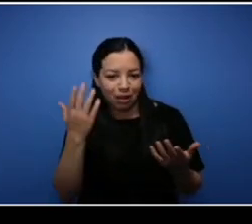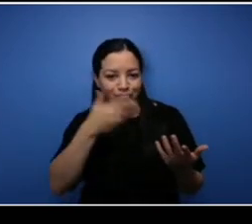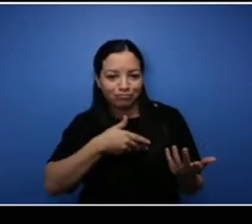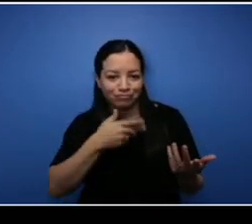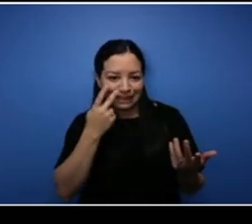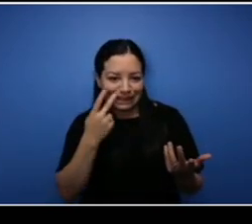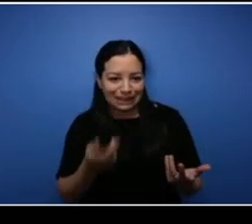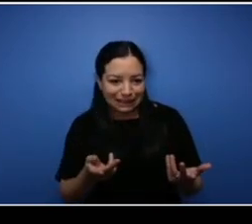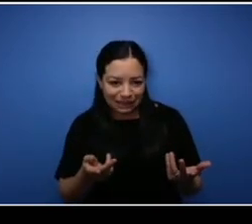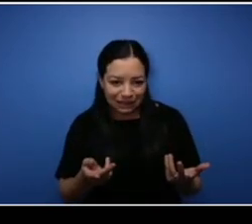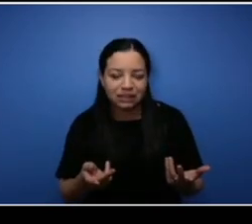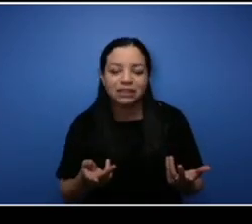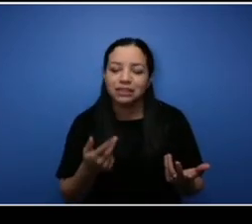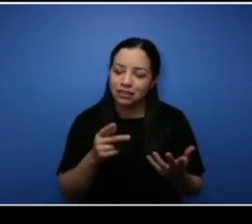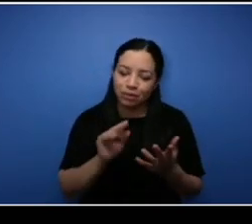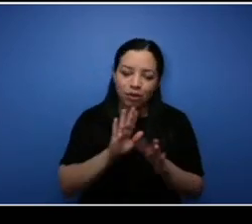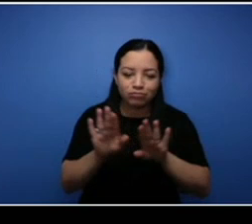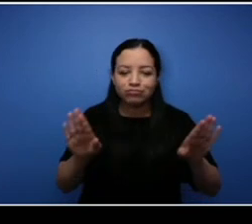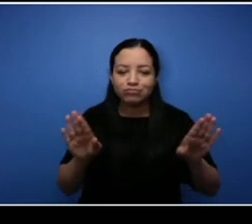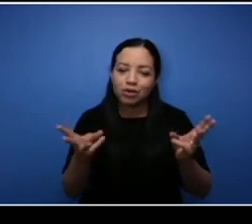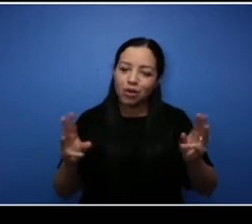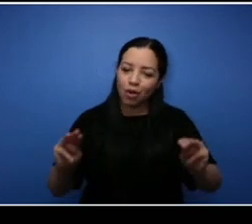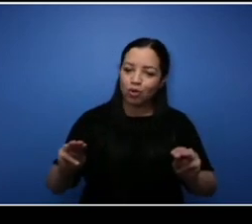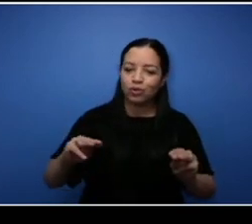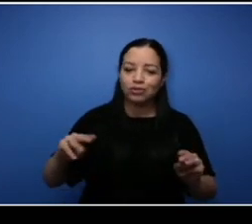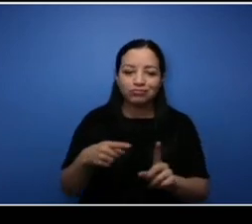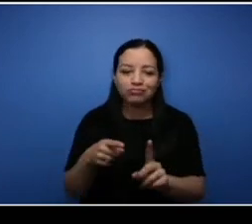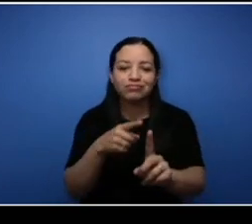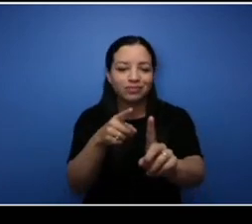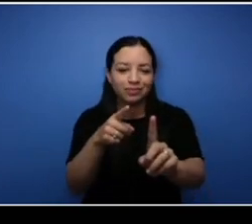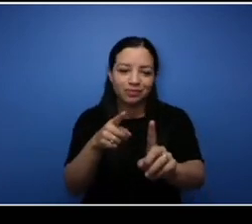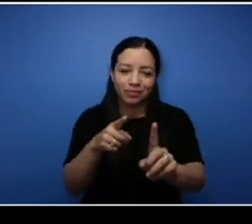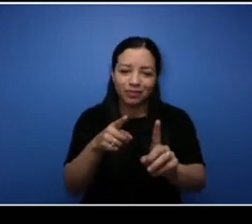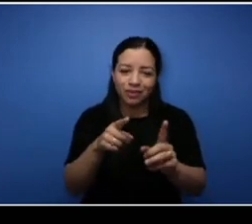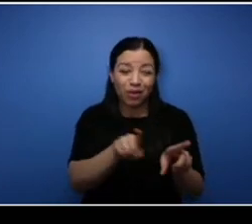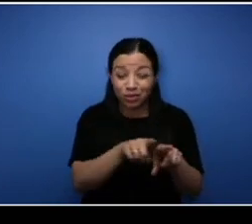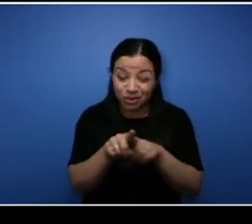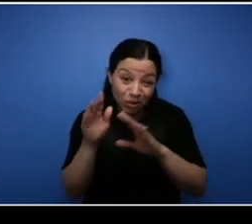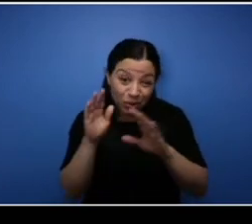the course. So thank you so much for that and communicating communication is very vital